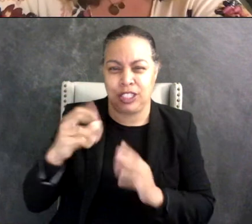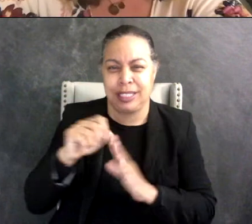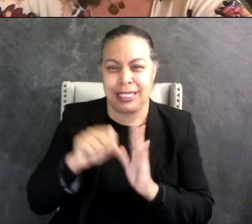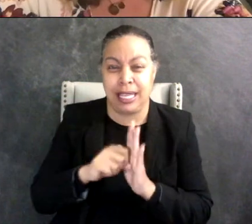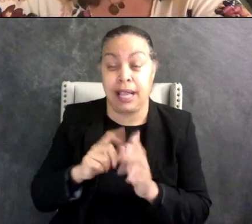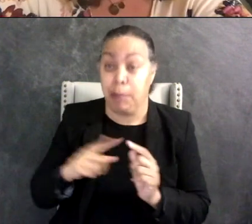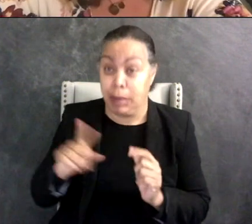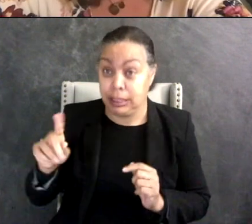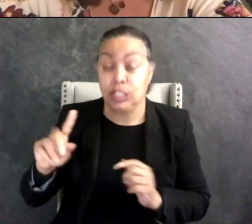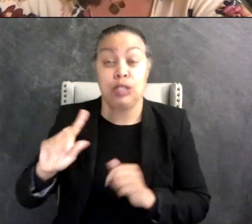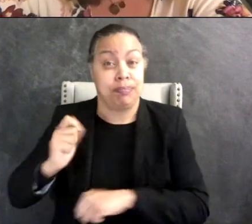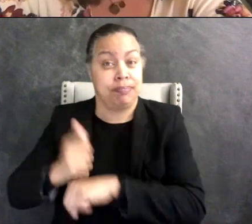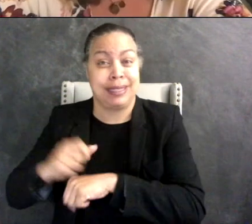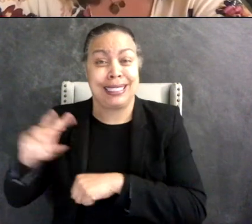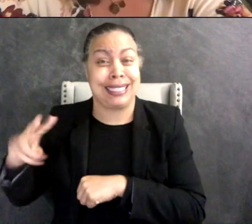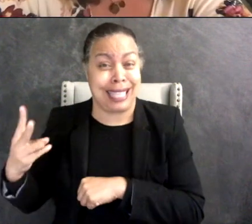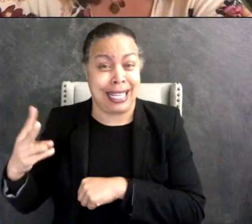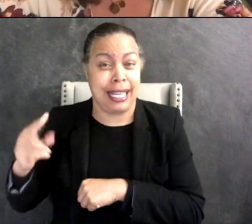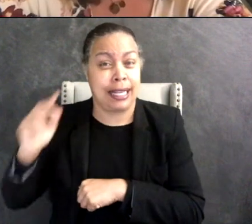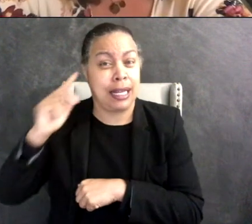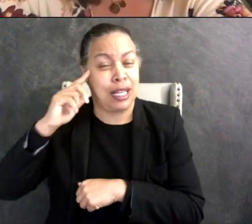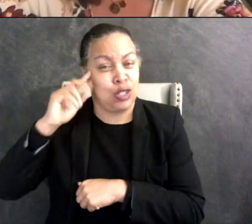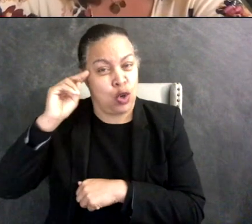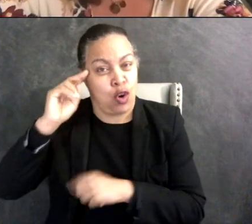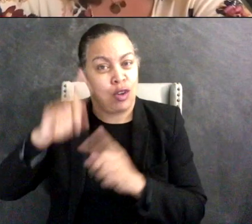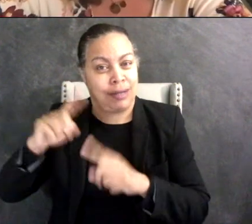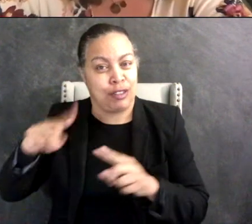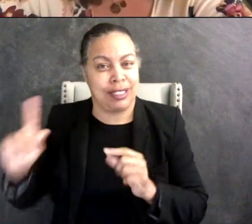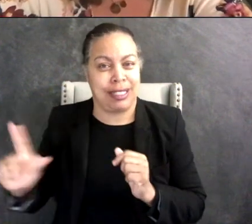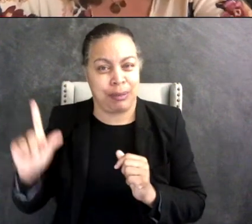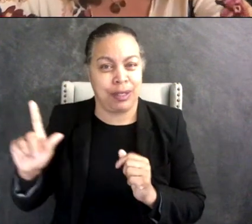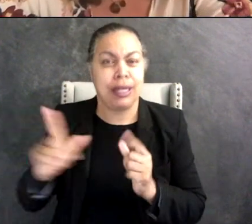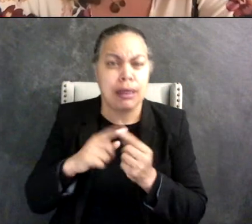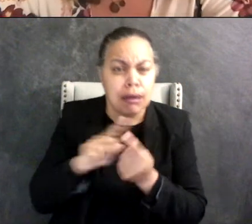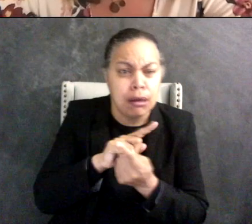library and then we would meet other people who wanted to start a neurodiversity library